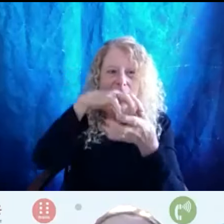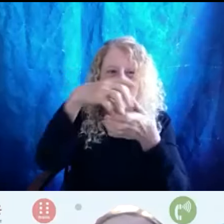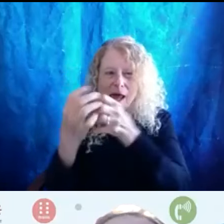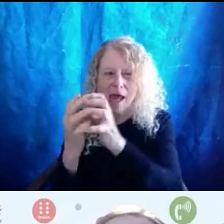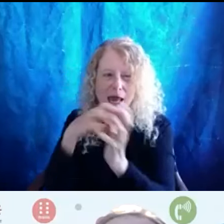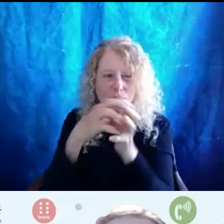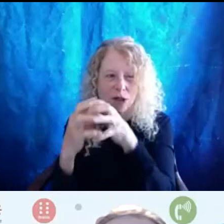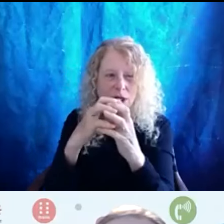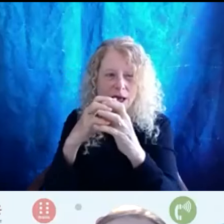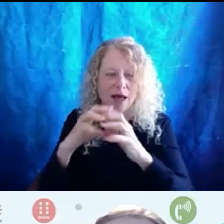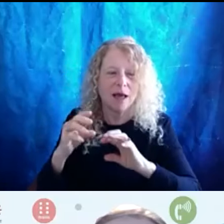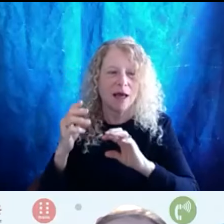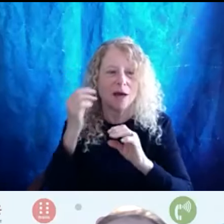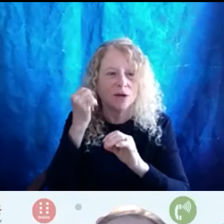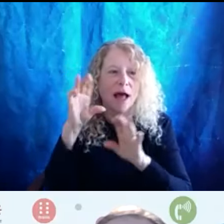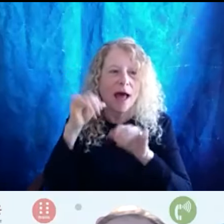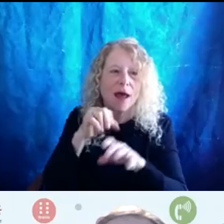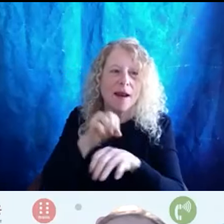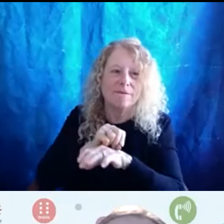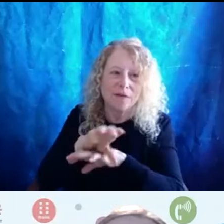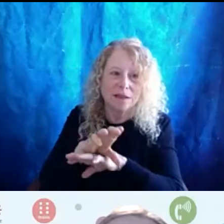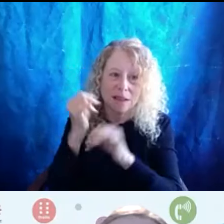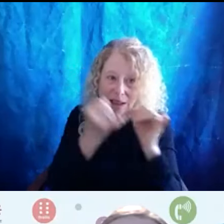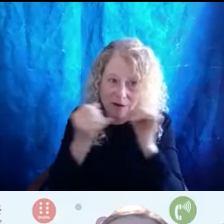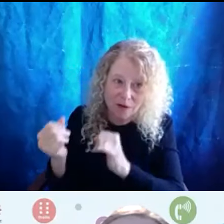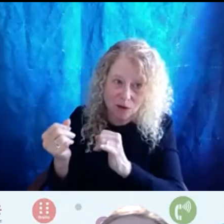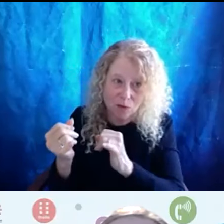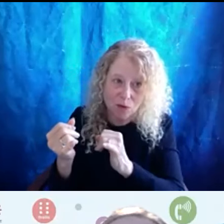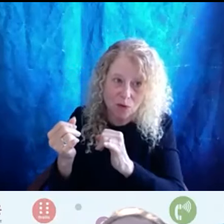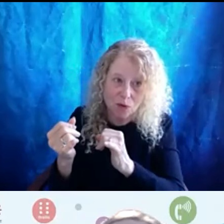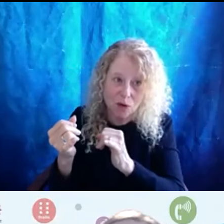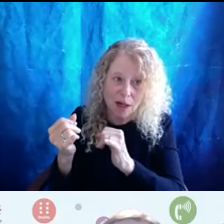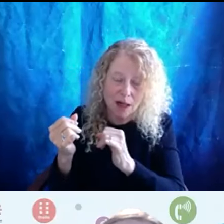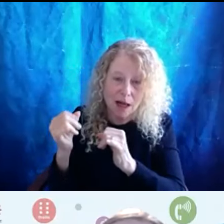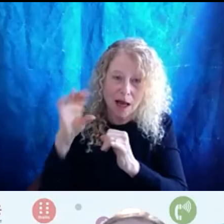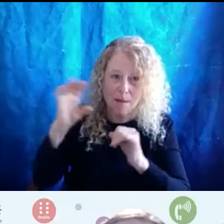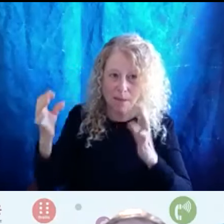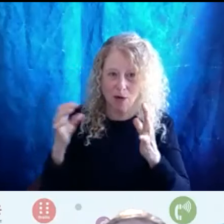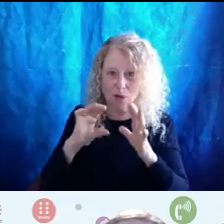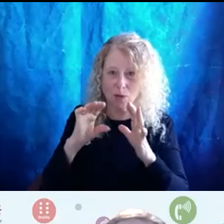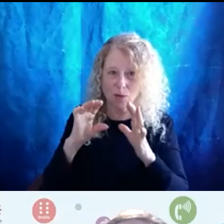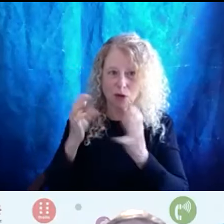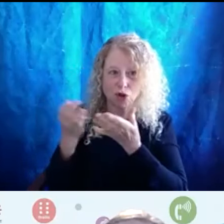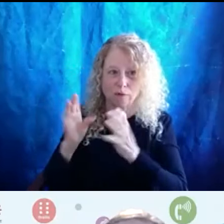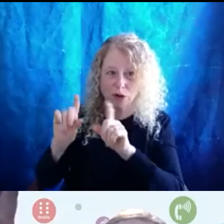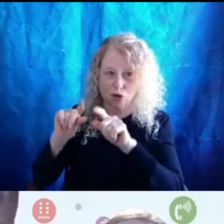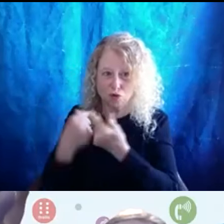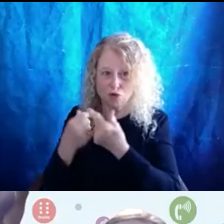has that affected the individual as opposed to trying to group services under some sort of big umbrella